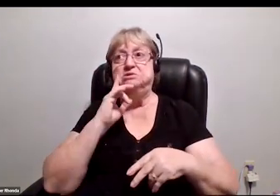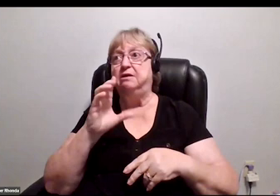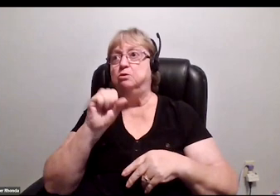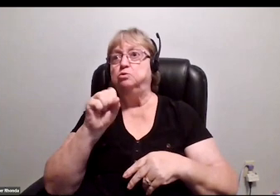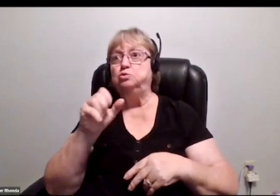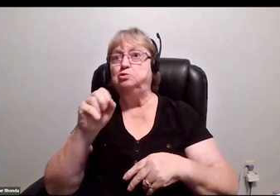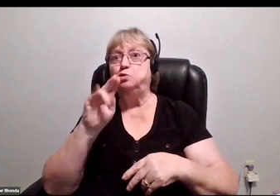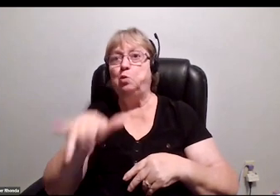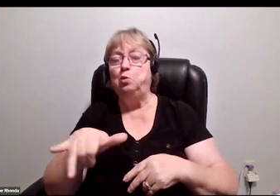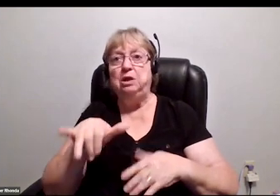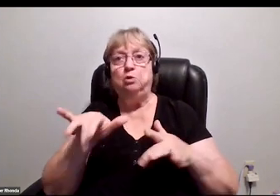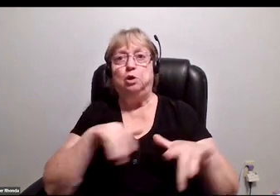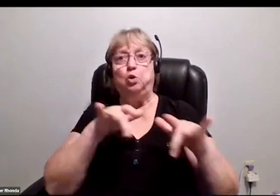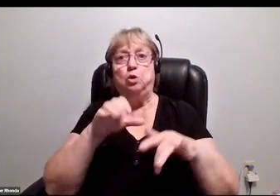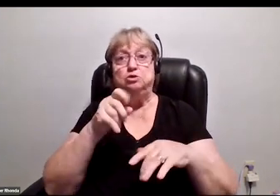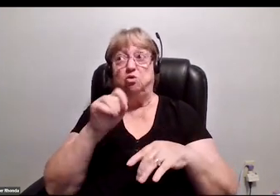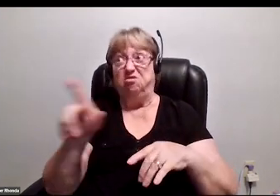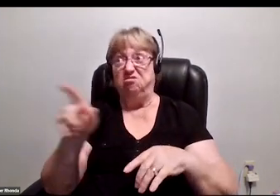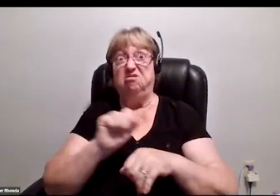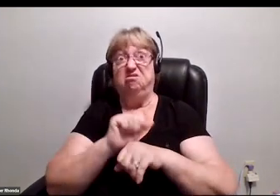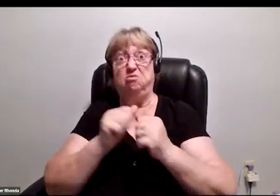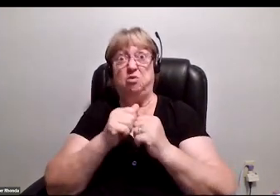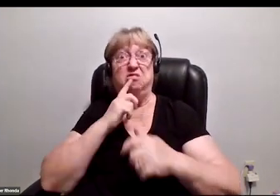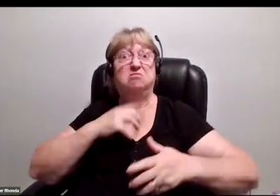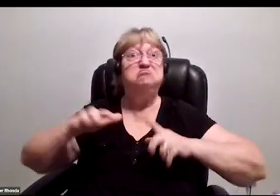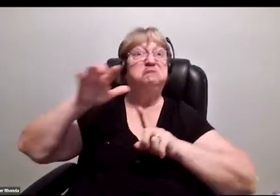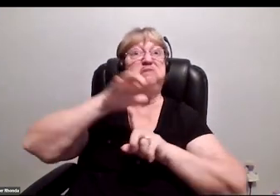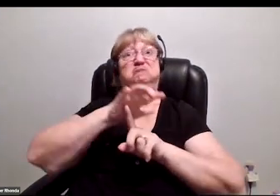or we're working with major rappers and major artists,